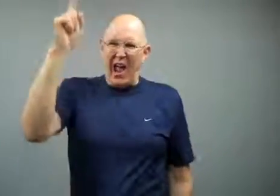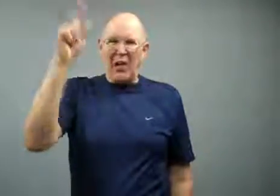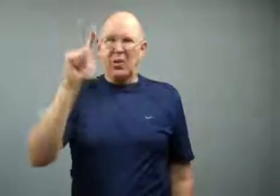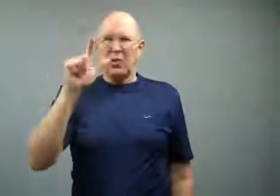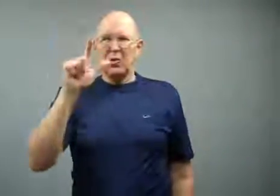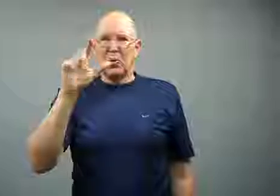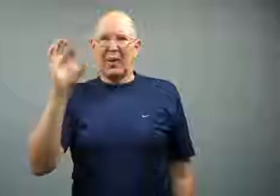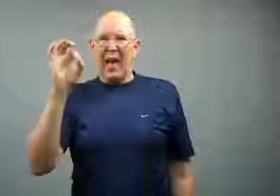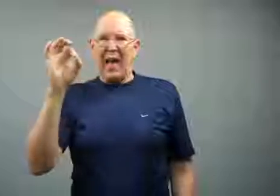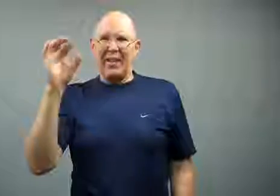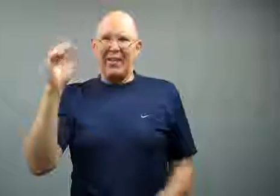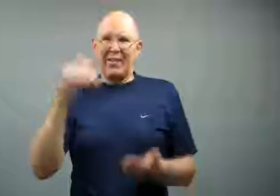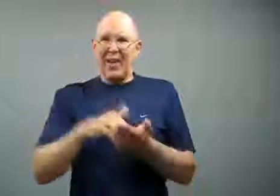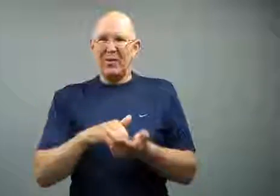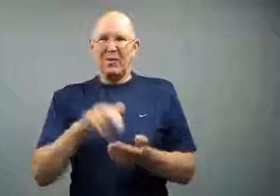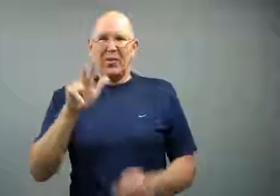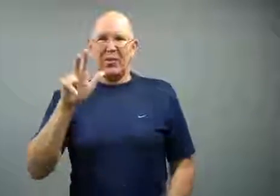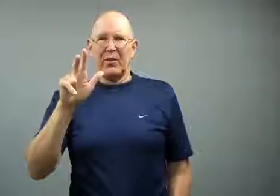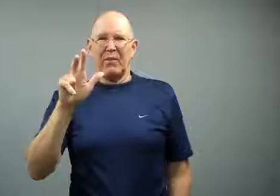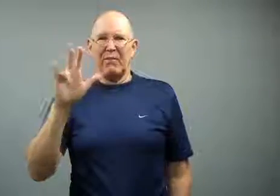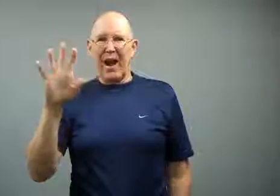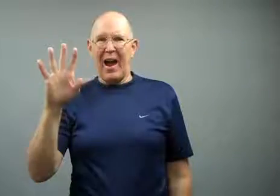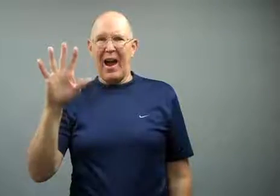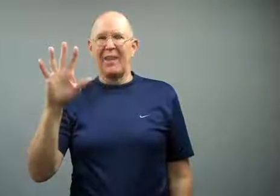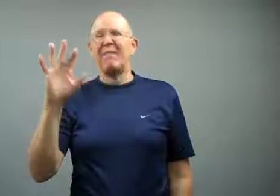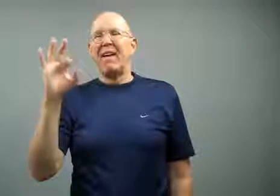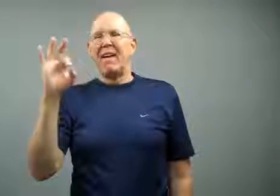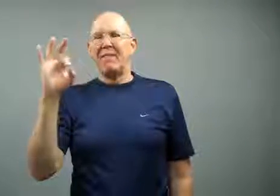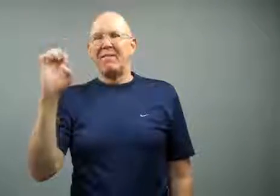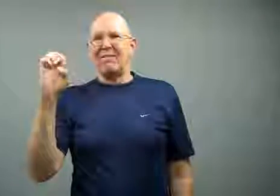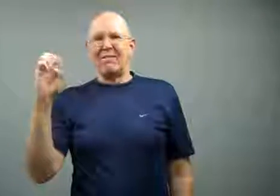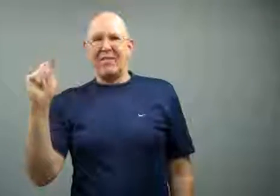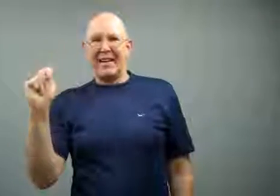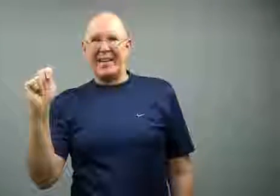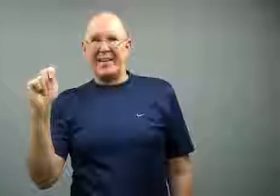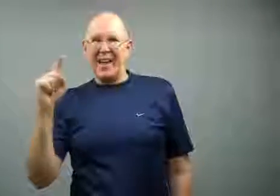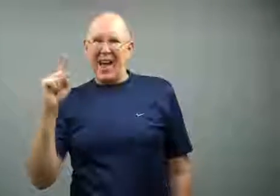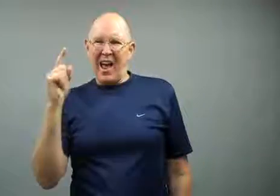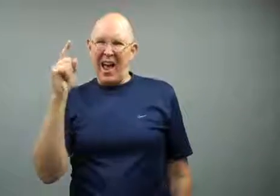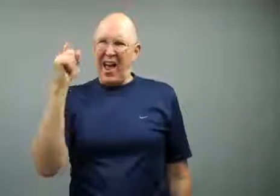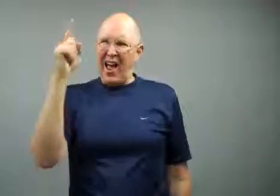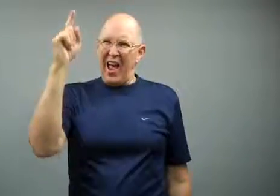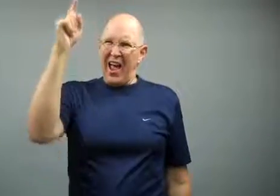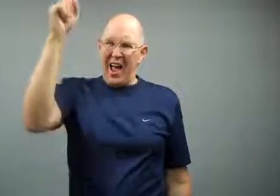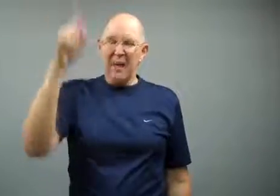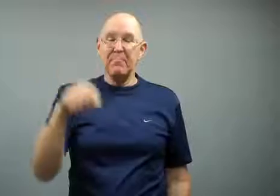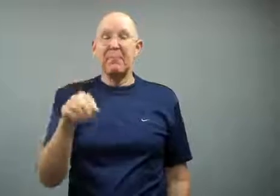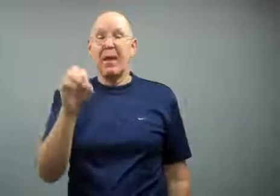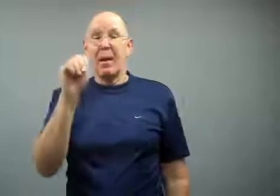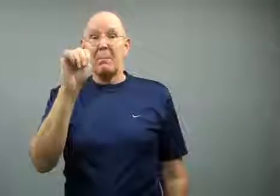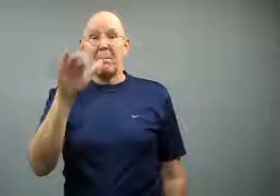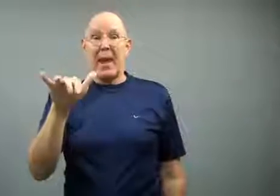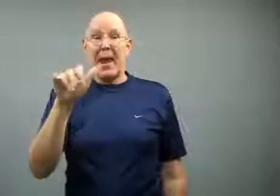It soars 29,035 feet.